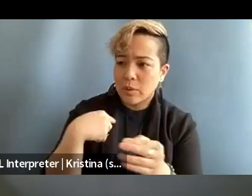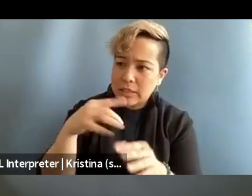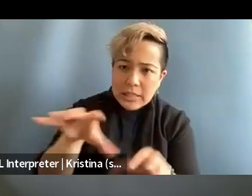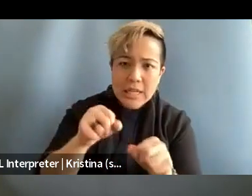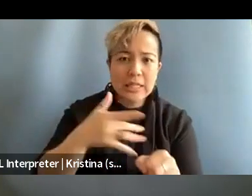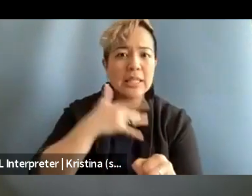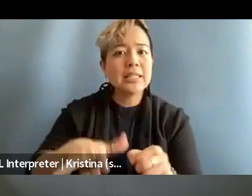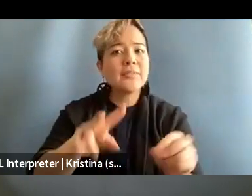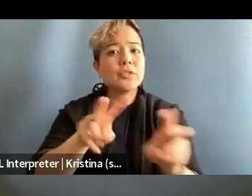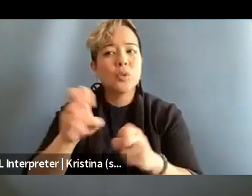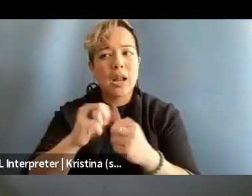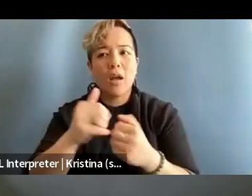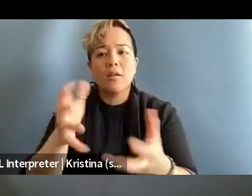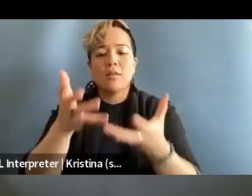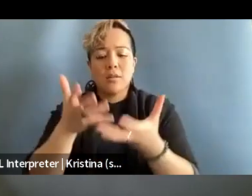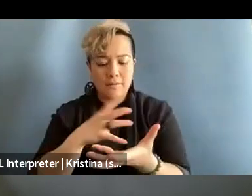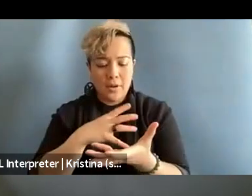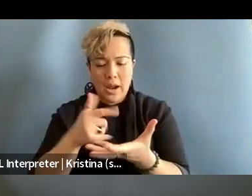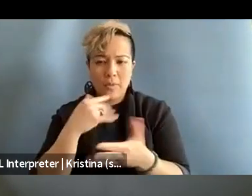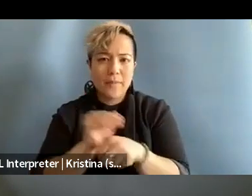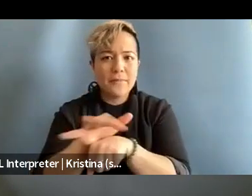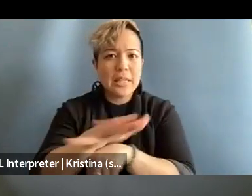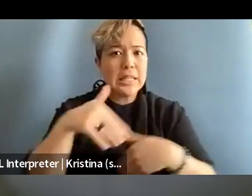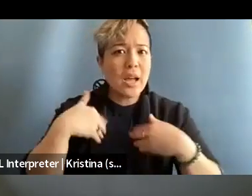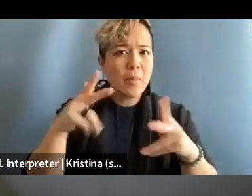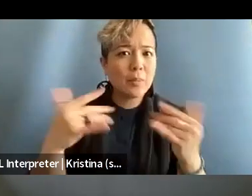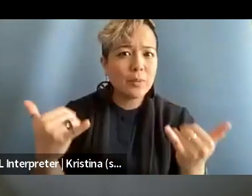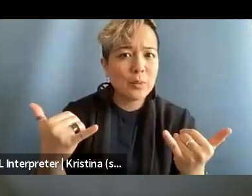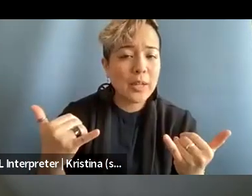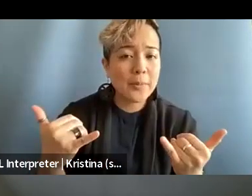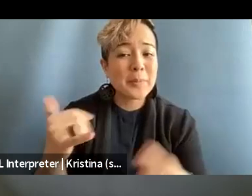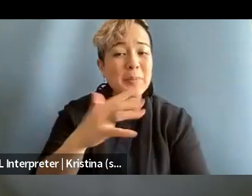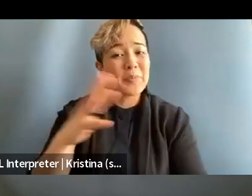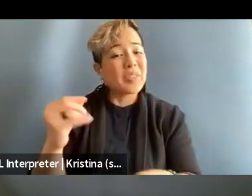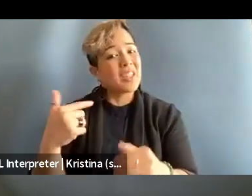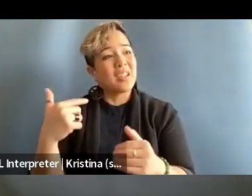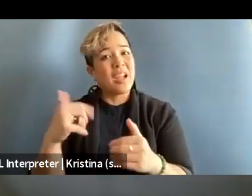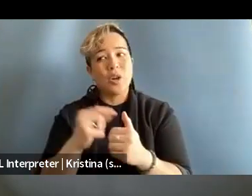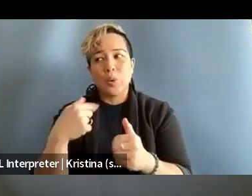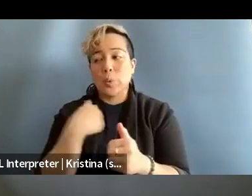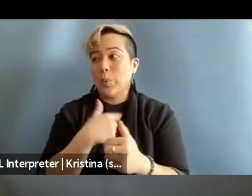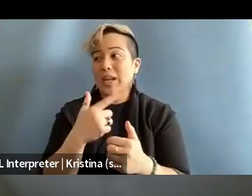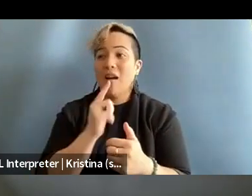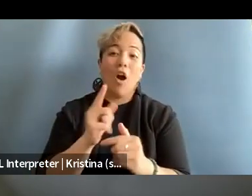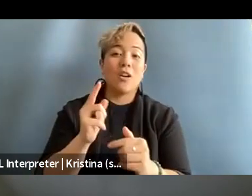it affects young people today where essentially beat reporters of youth and Gen Z,